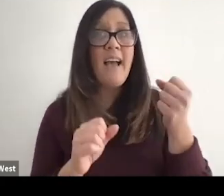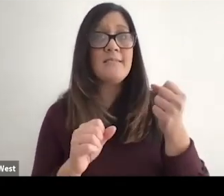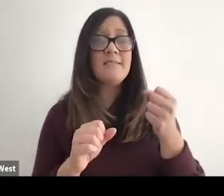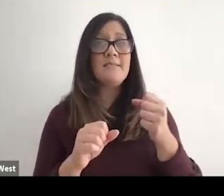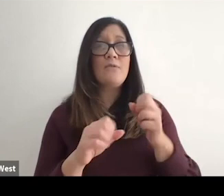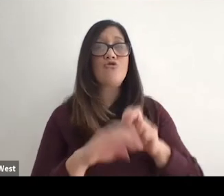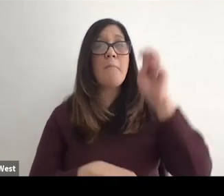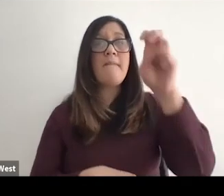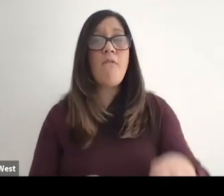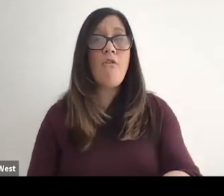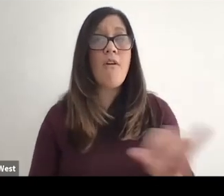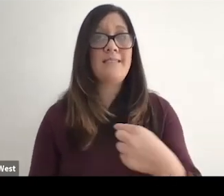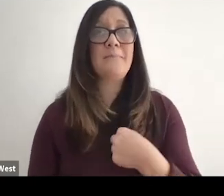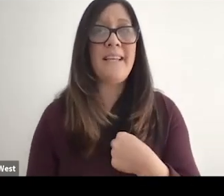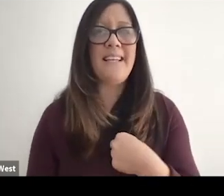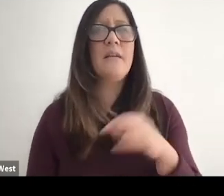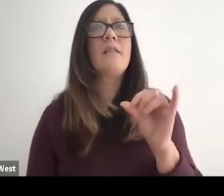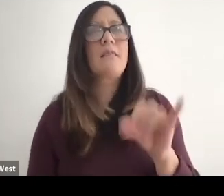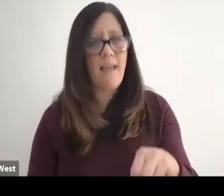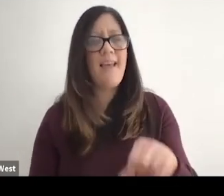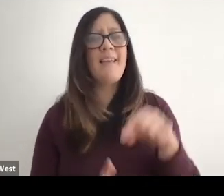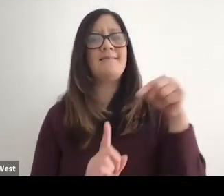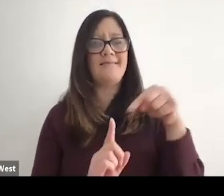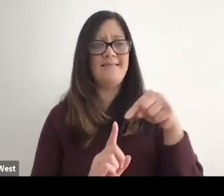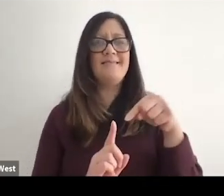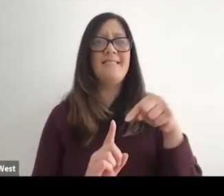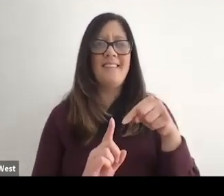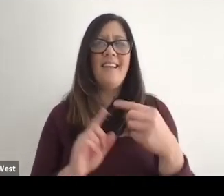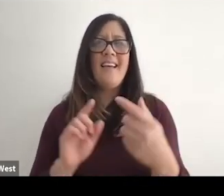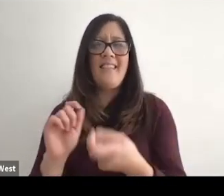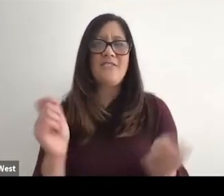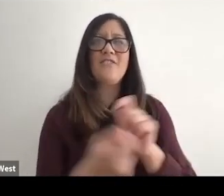far as I do? And that's the catch up. That is the shift of the conversation